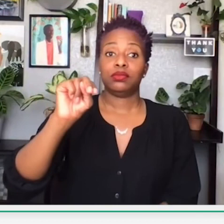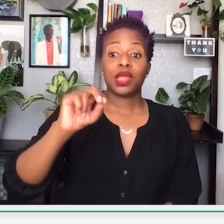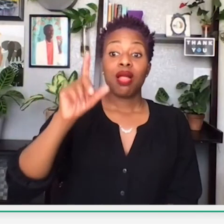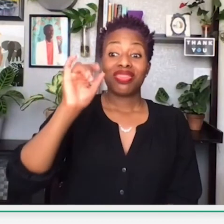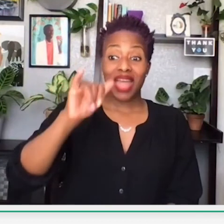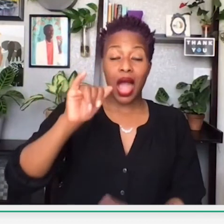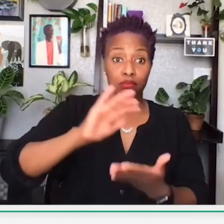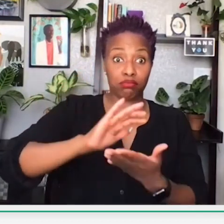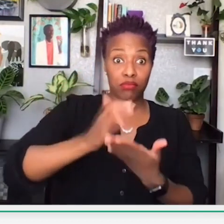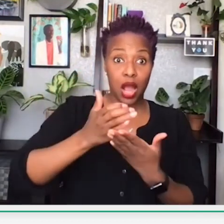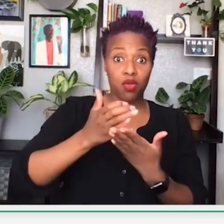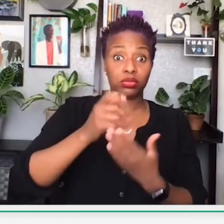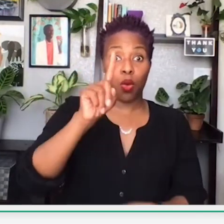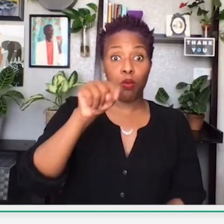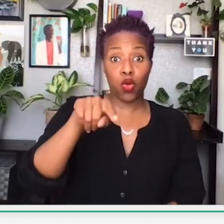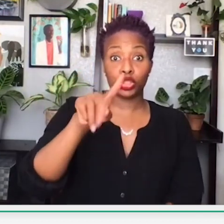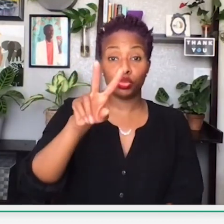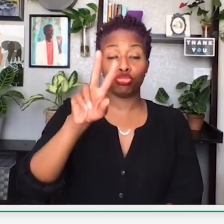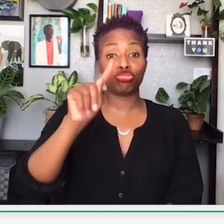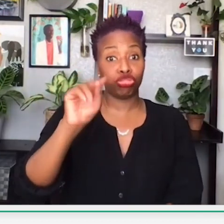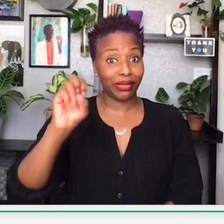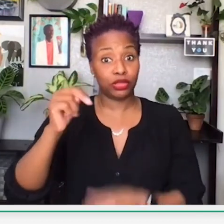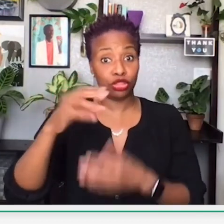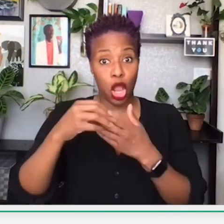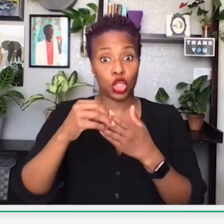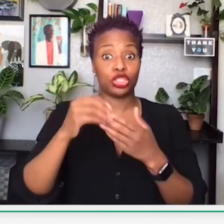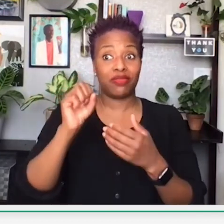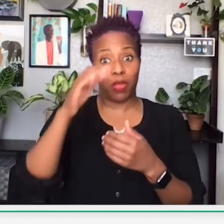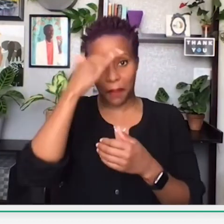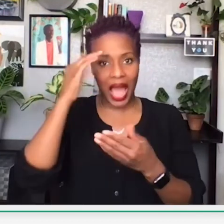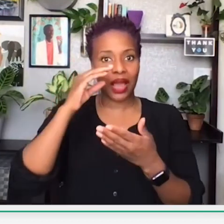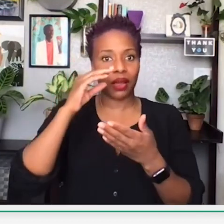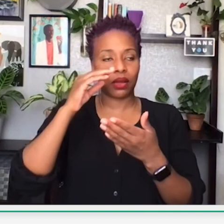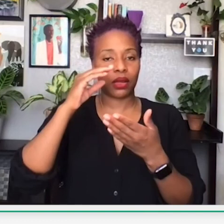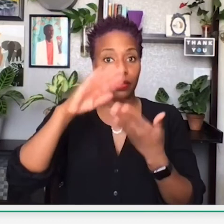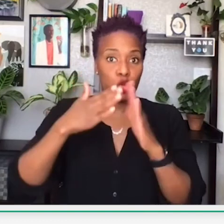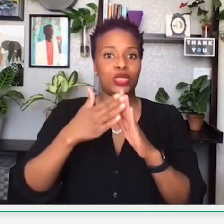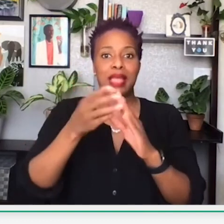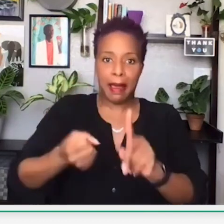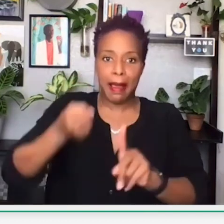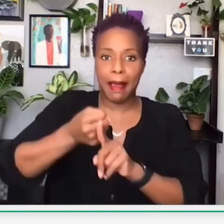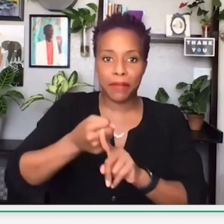emphasizes that $1.2 trillion. That amount